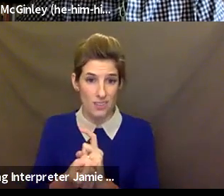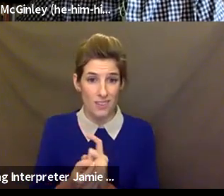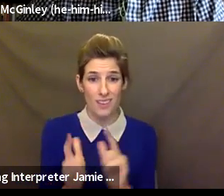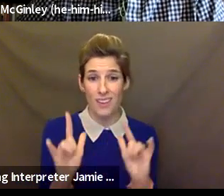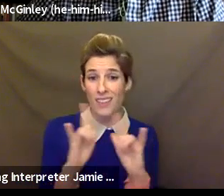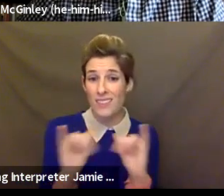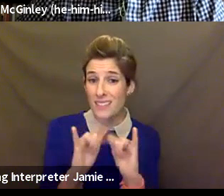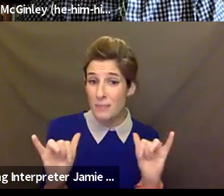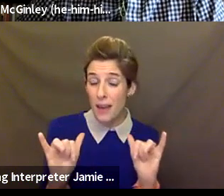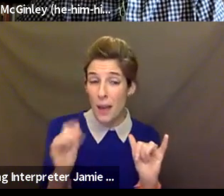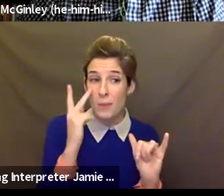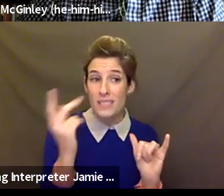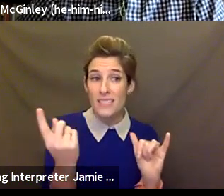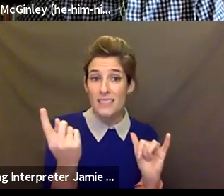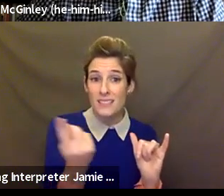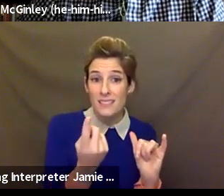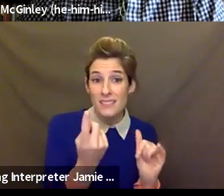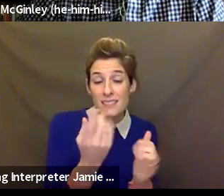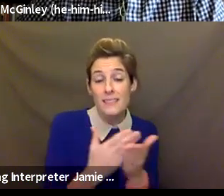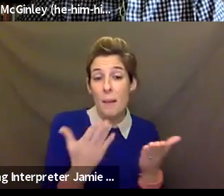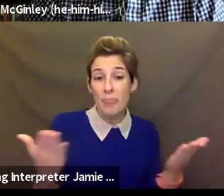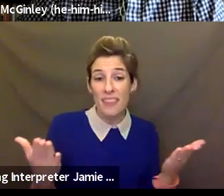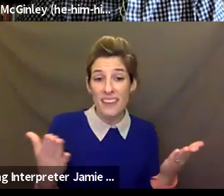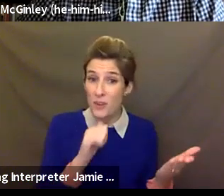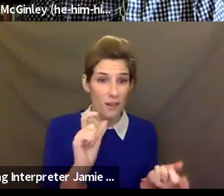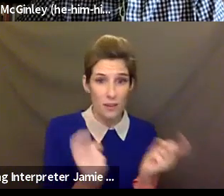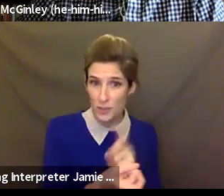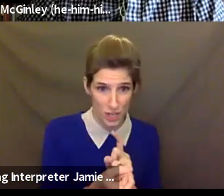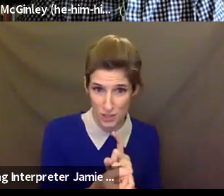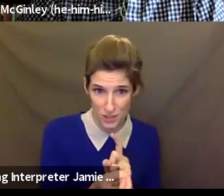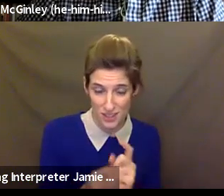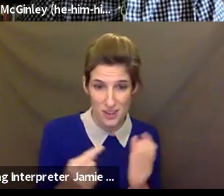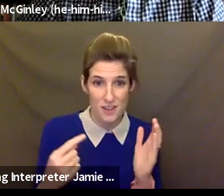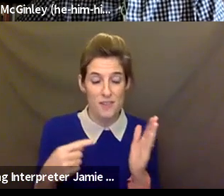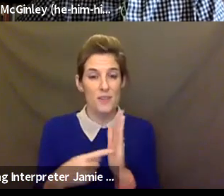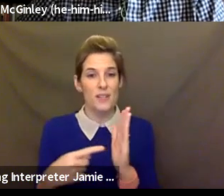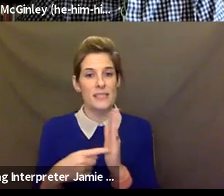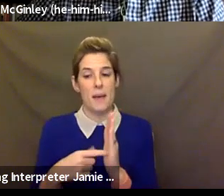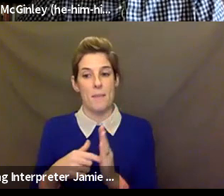we have a motto called "working and thinking like an artist." And that's, you know, our goal is always to get students